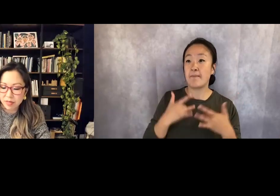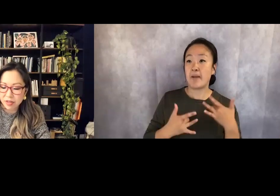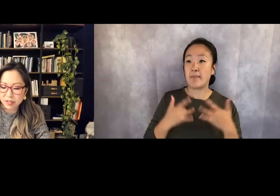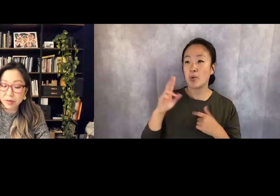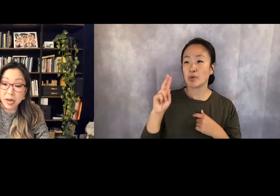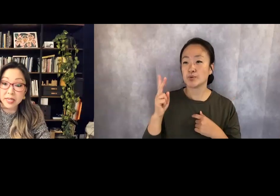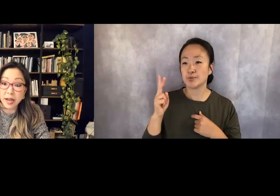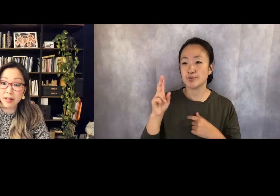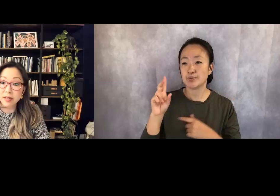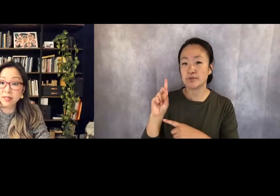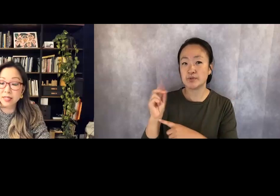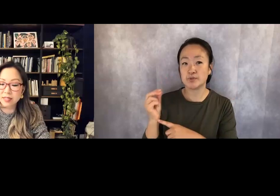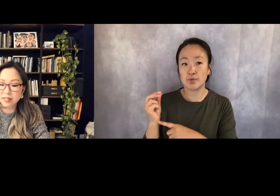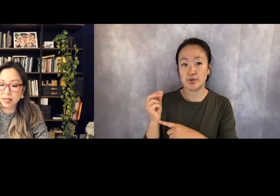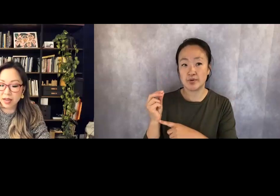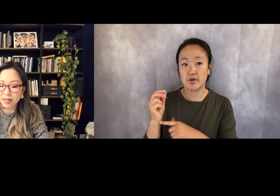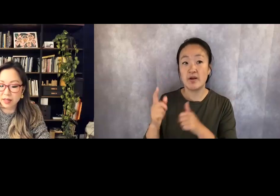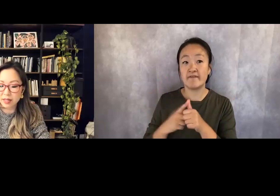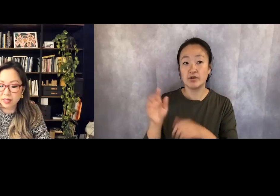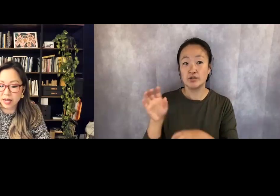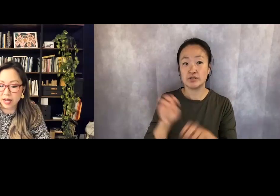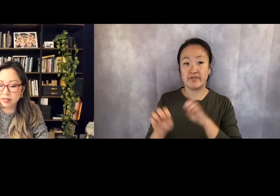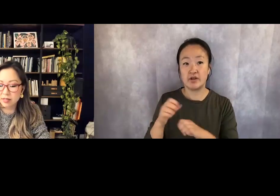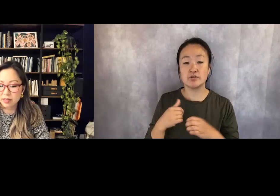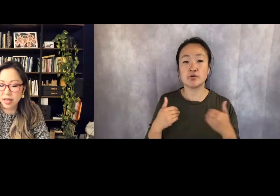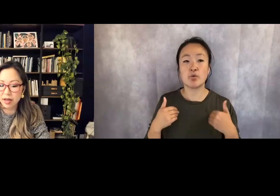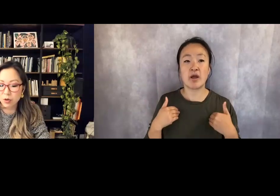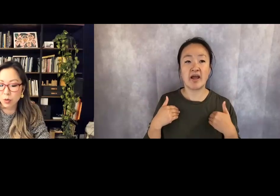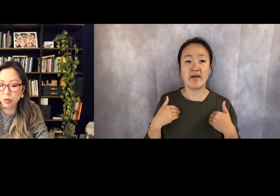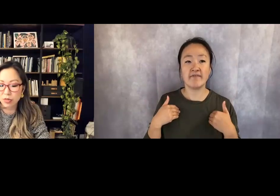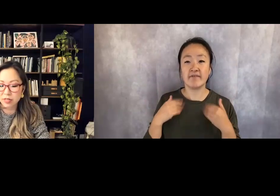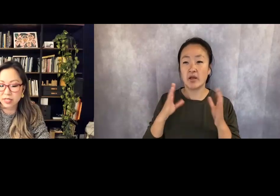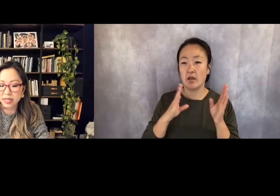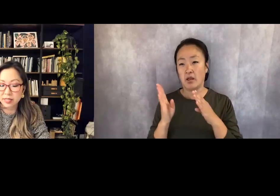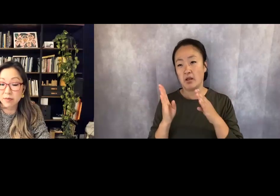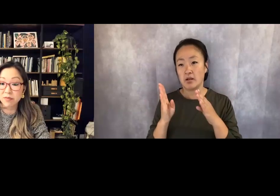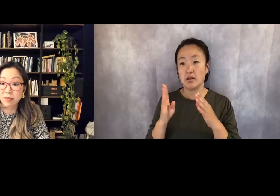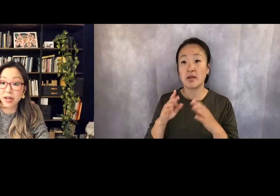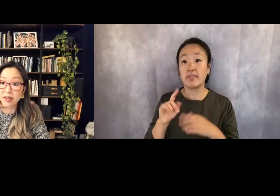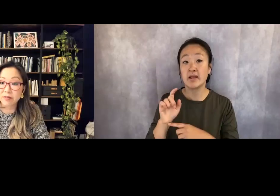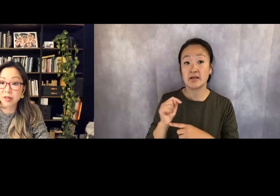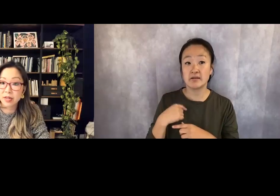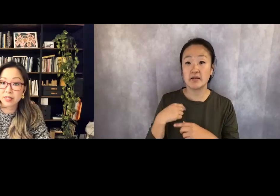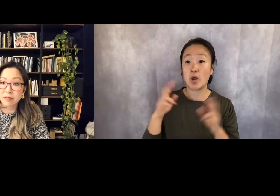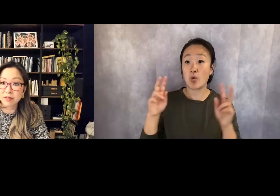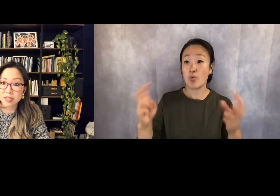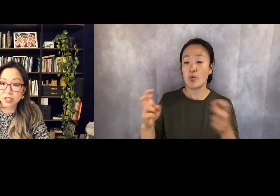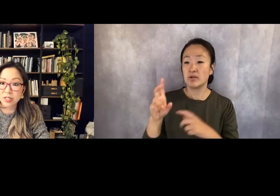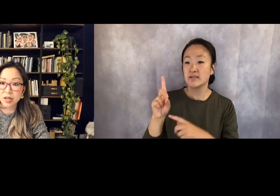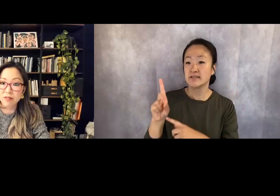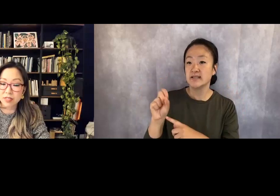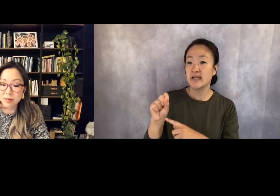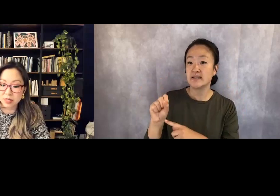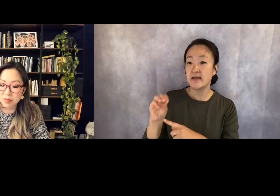And there's some italics inside the text that quote the DSM 5 definition of the symptoms